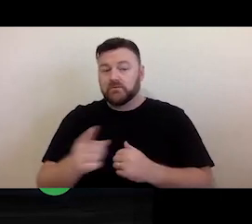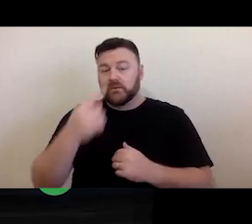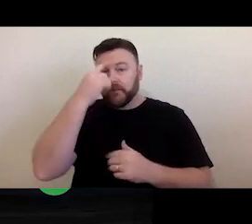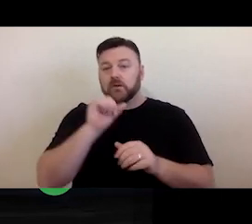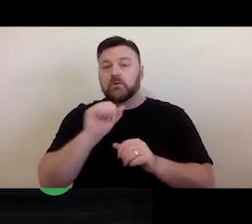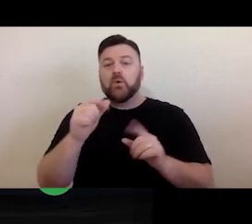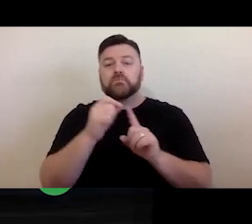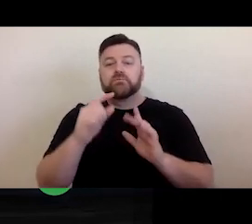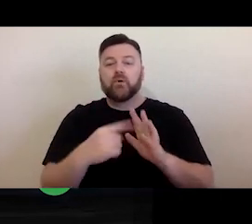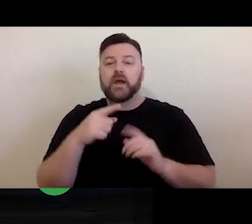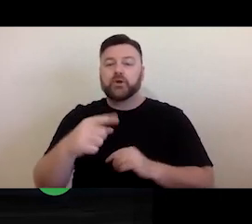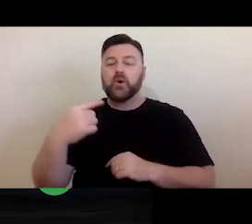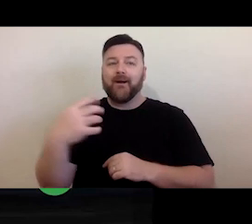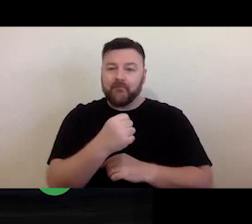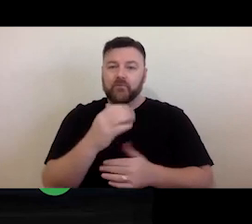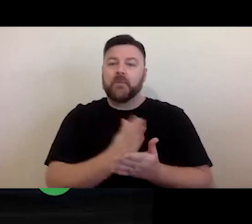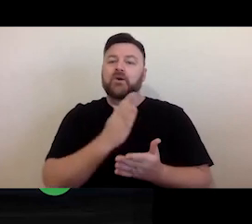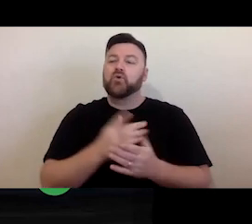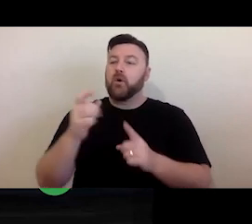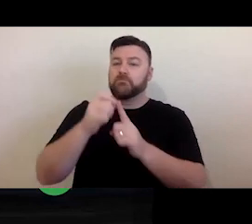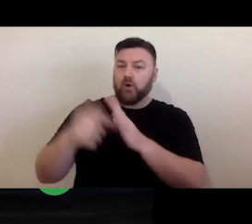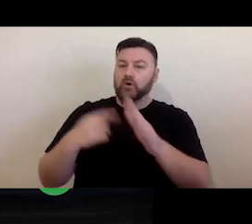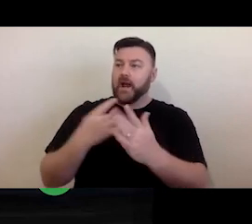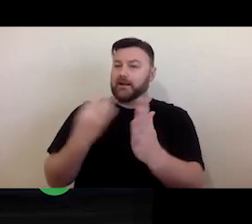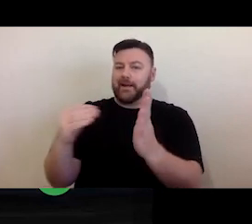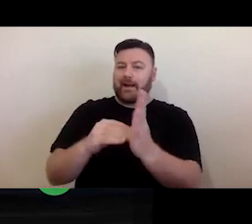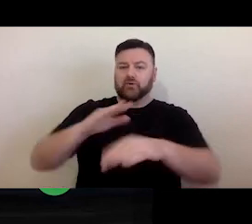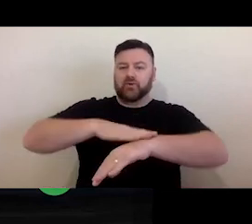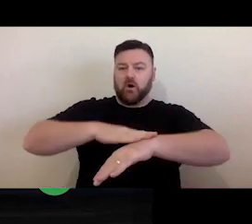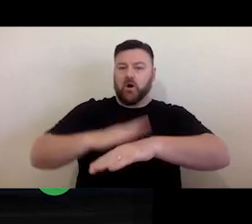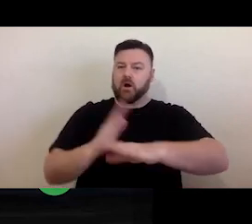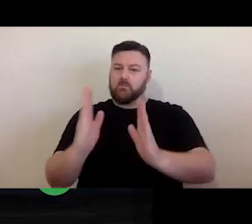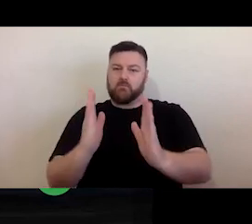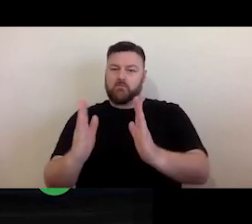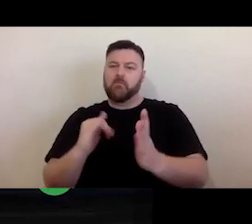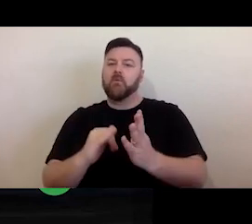you leave time to request permission and get that permission back. I